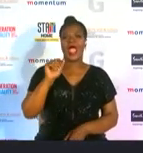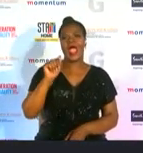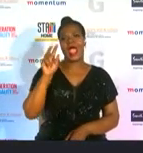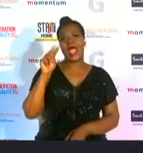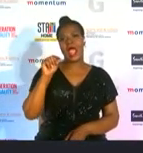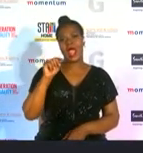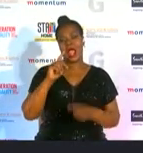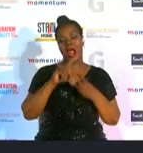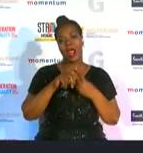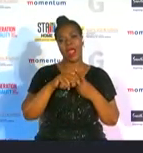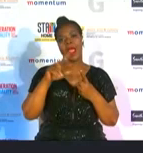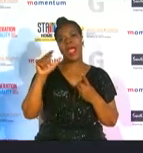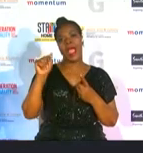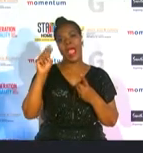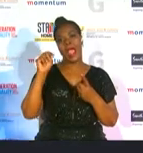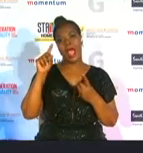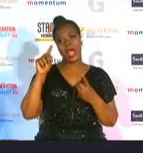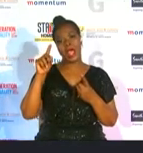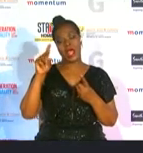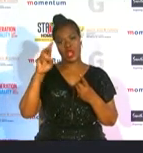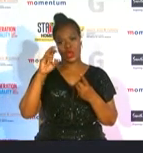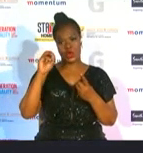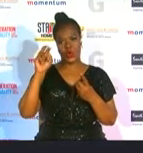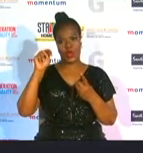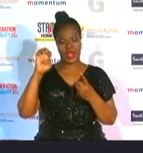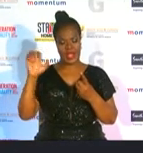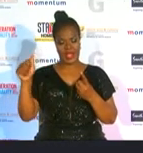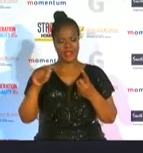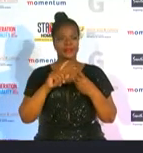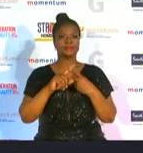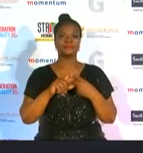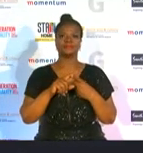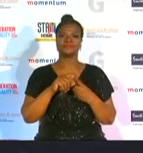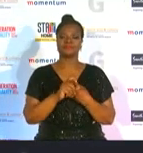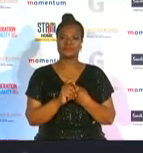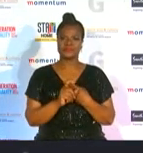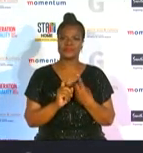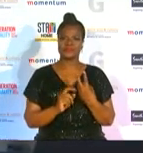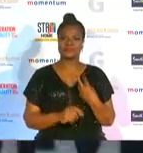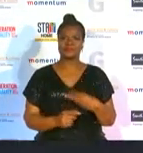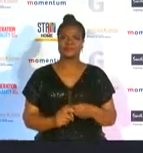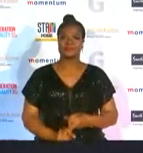last year she won three medals at the world para championships in dubai